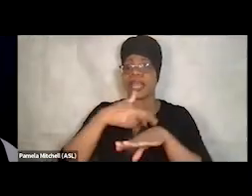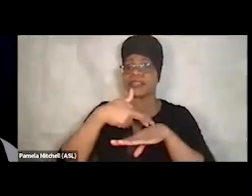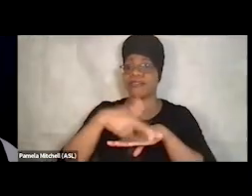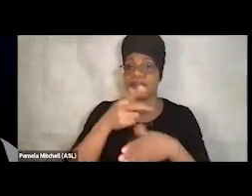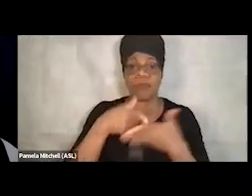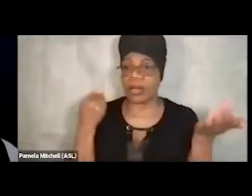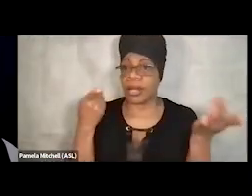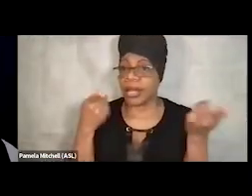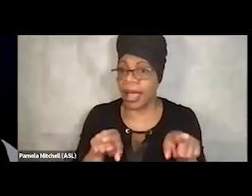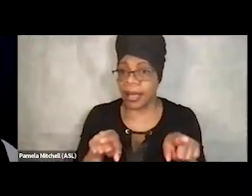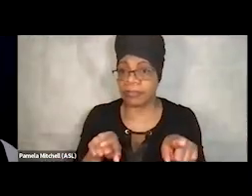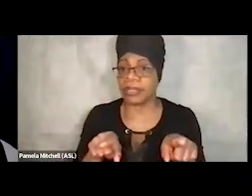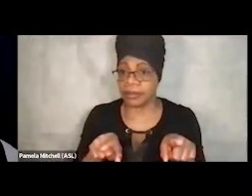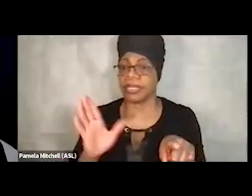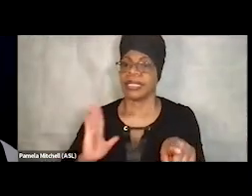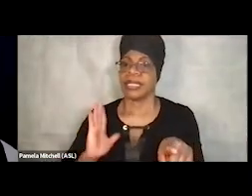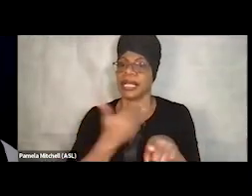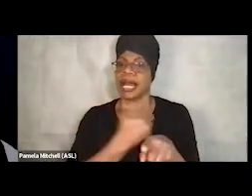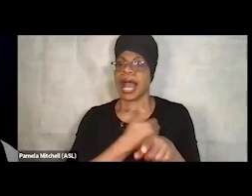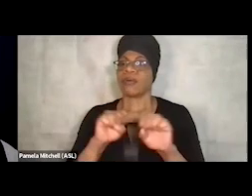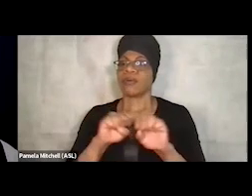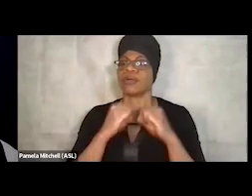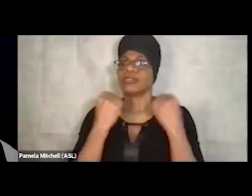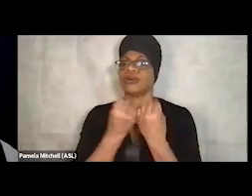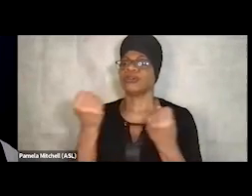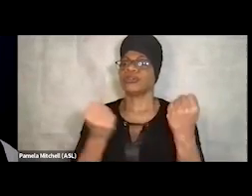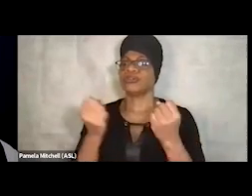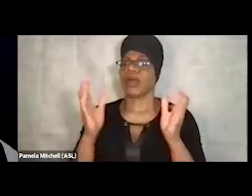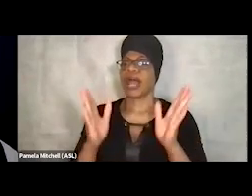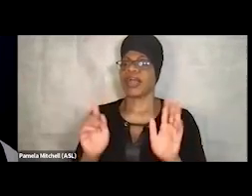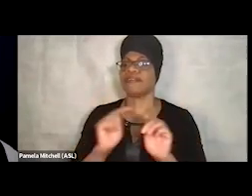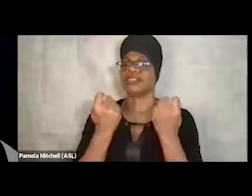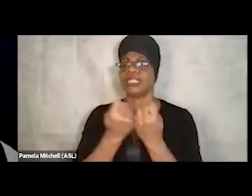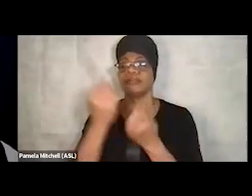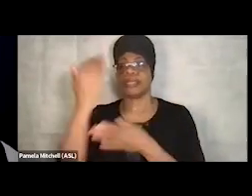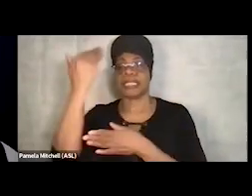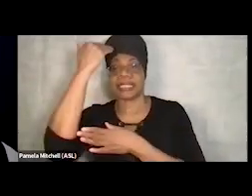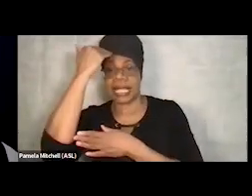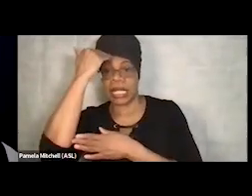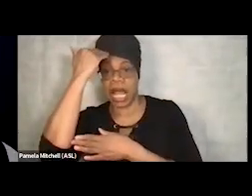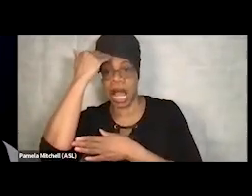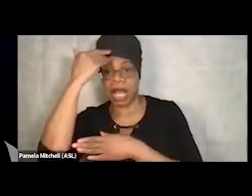So our social drivers team is acknowledging the referral and then logging their notes of what's happening